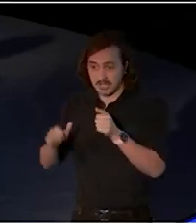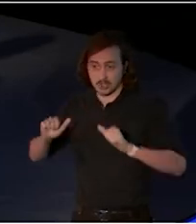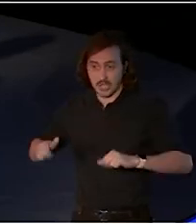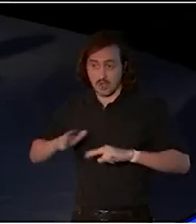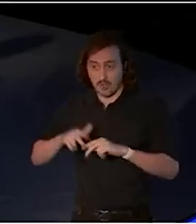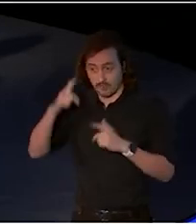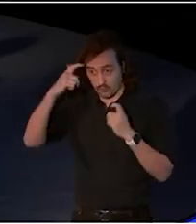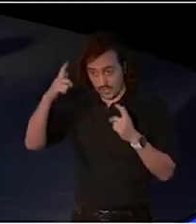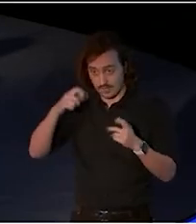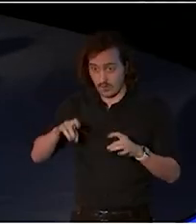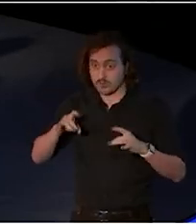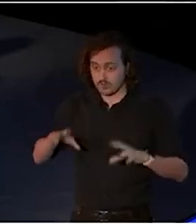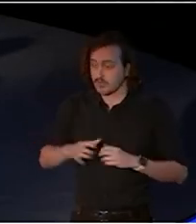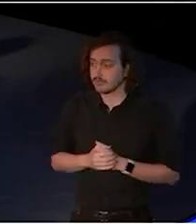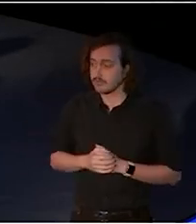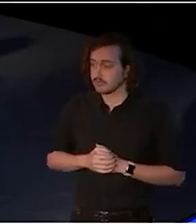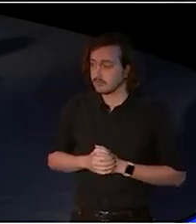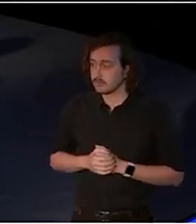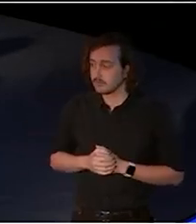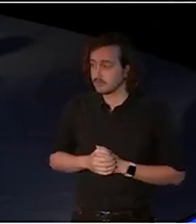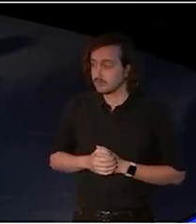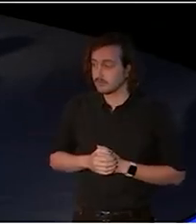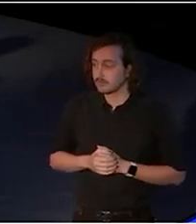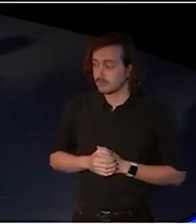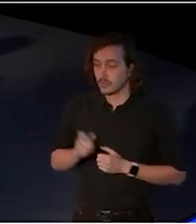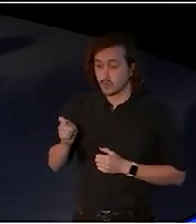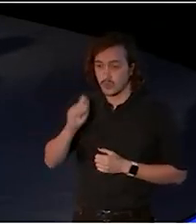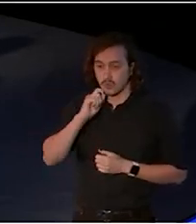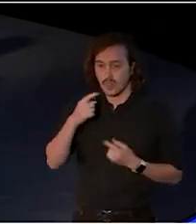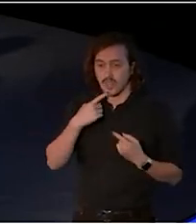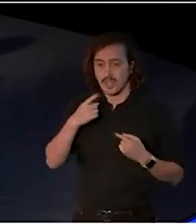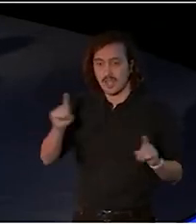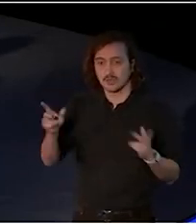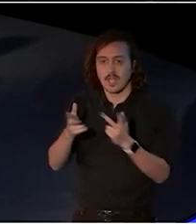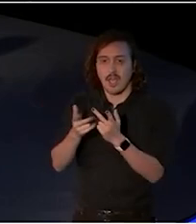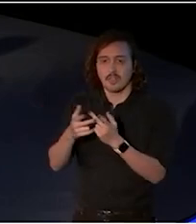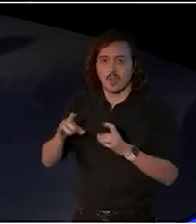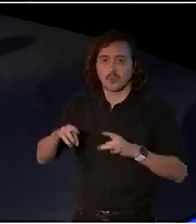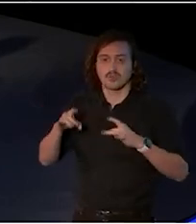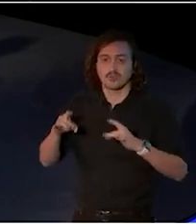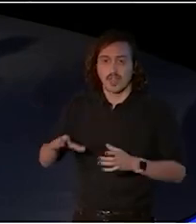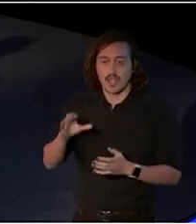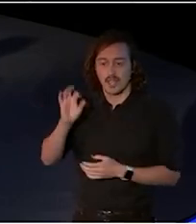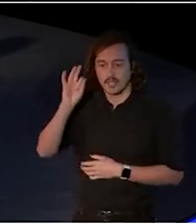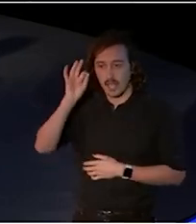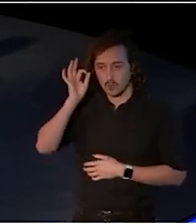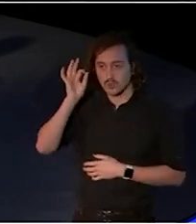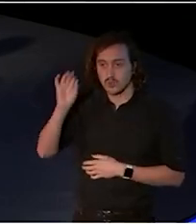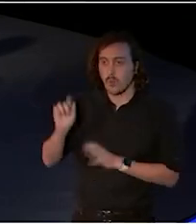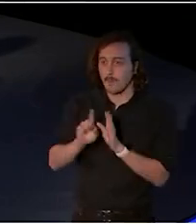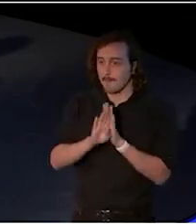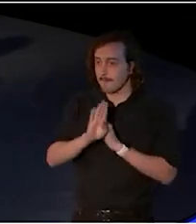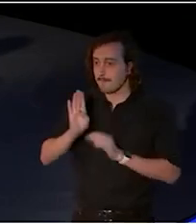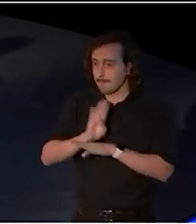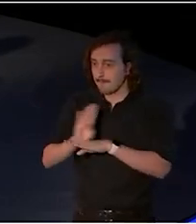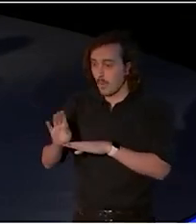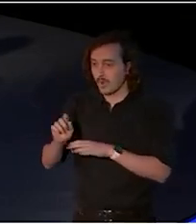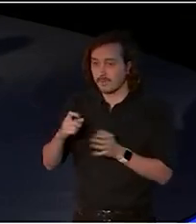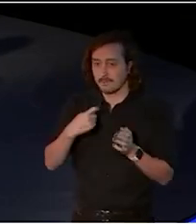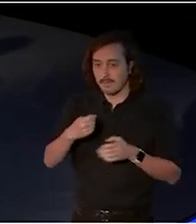a moment to announce the other Australia Council board members. Caroline Bowditch, Courtney Stewart.